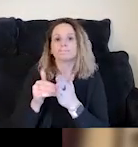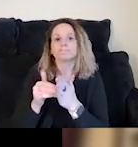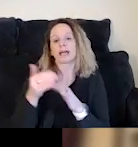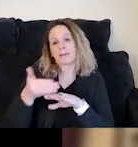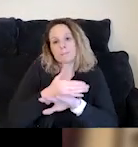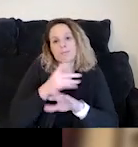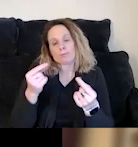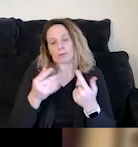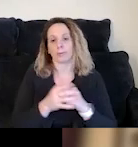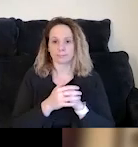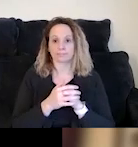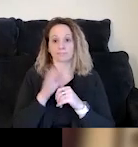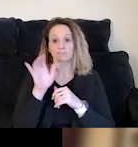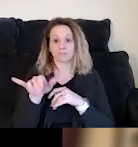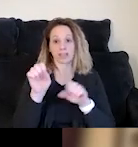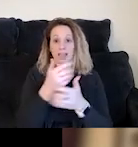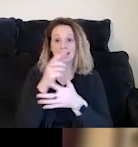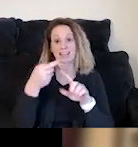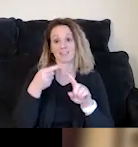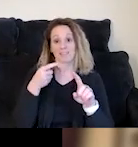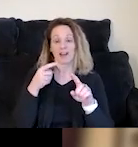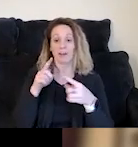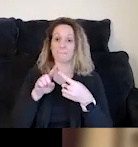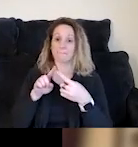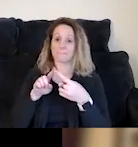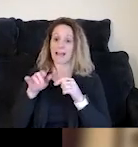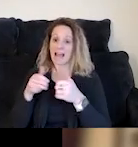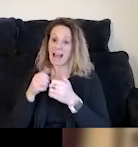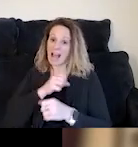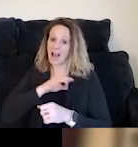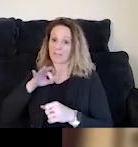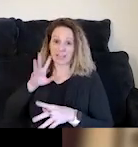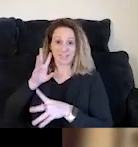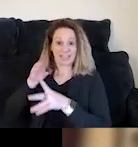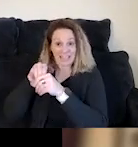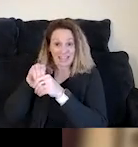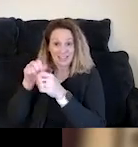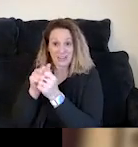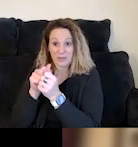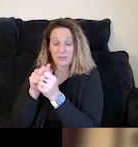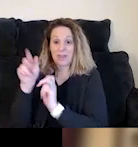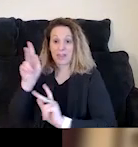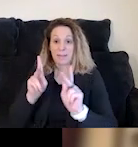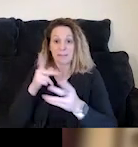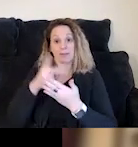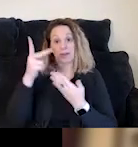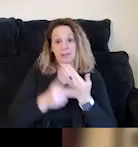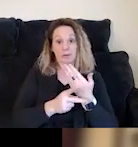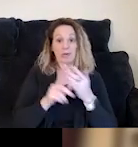And so, that can be anything from literally the way our staff are engaging with the people in our programs, the language they're using,